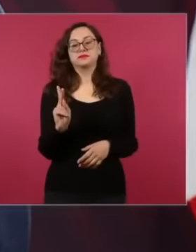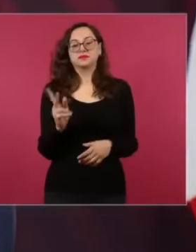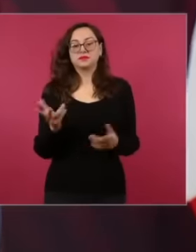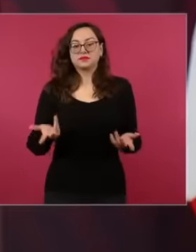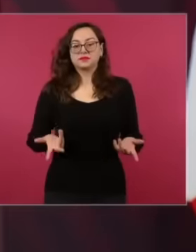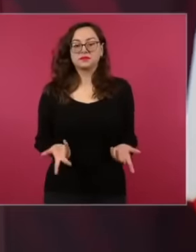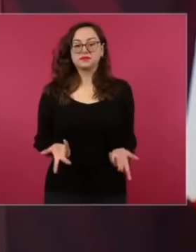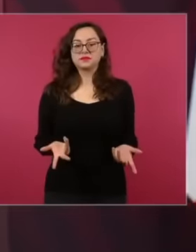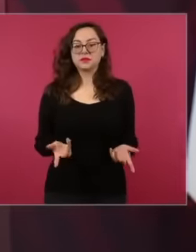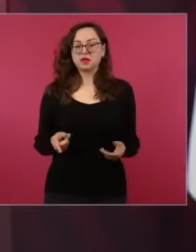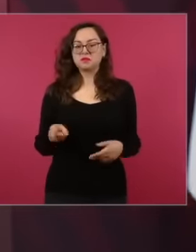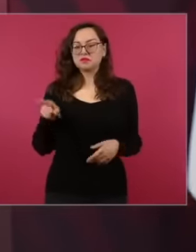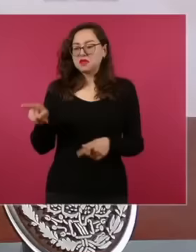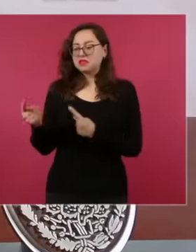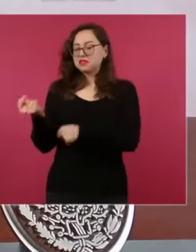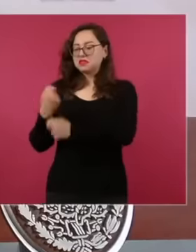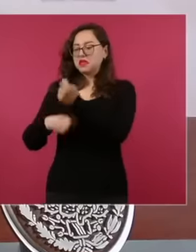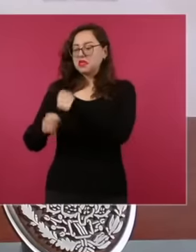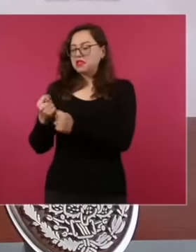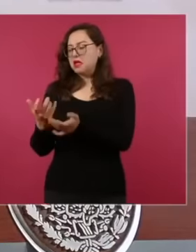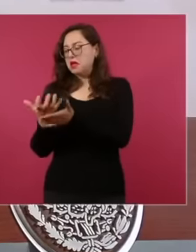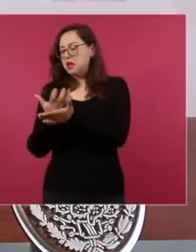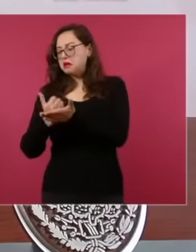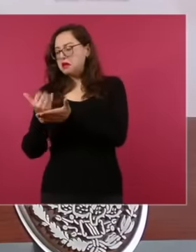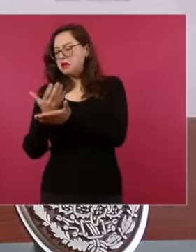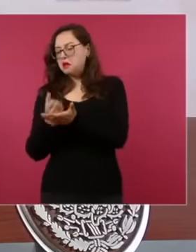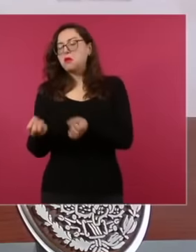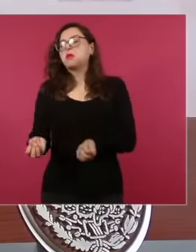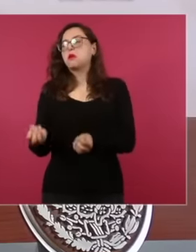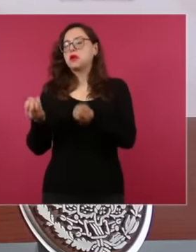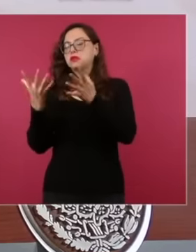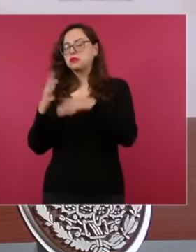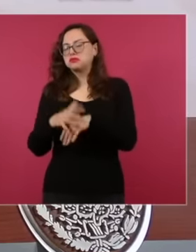million pesos in profits, no, but here we are talking